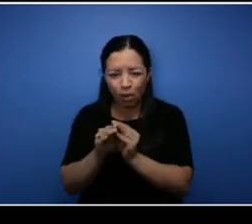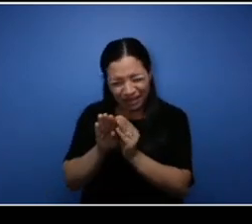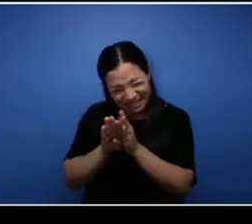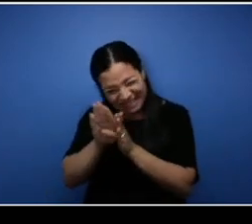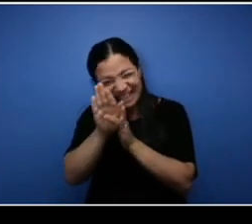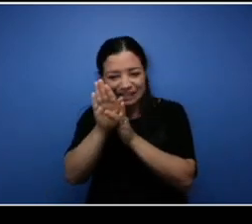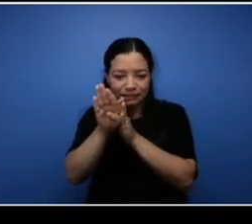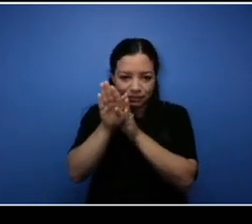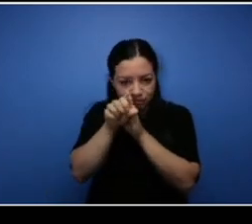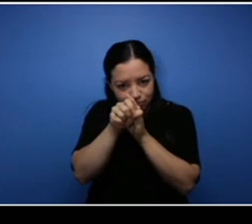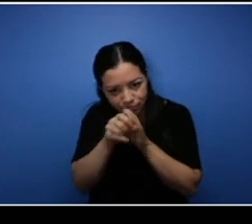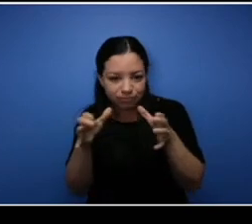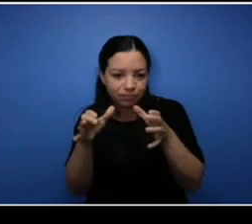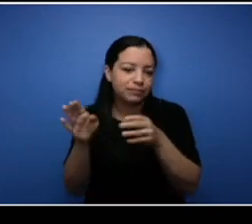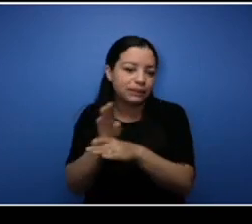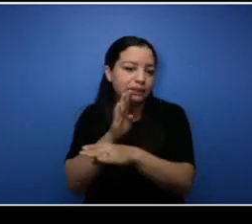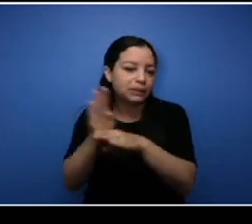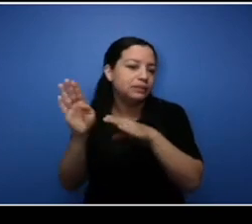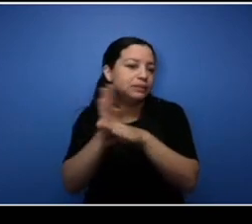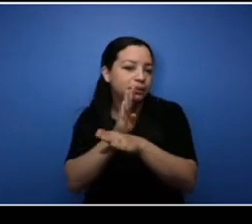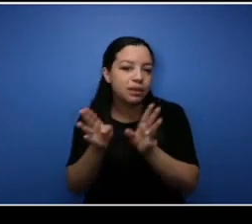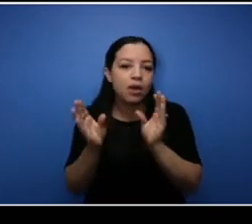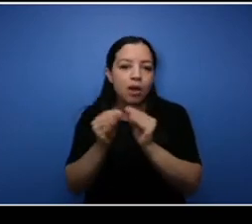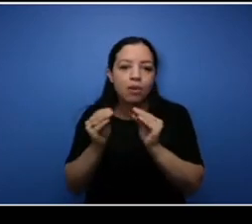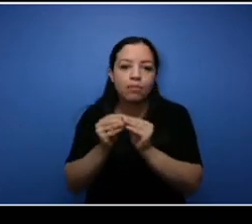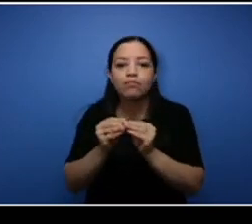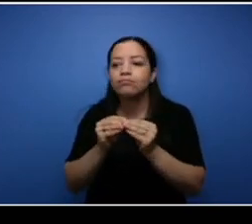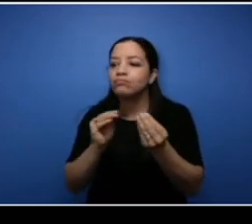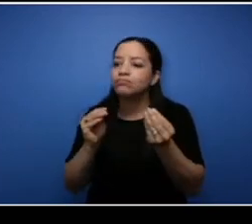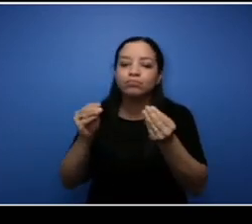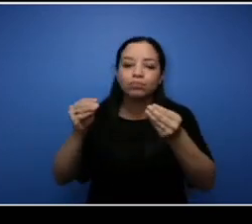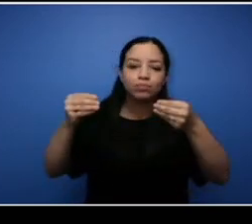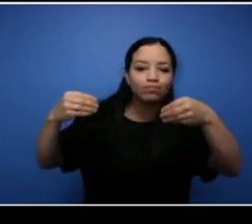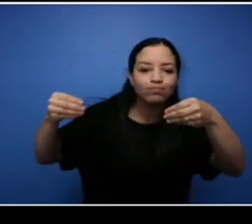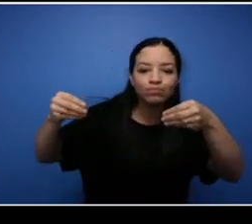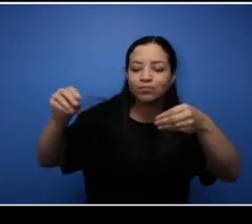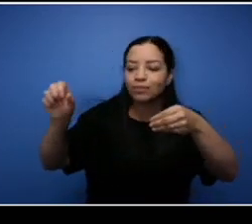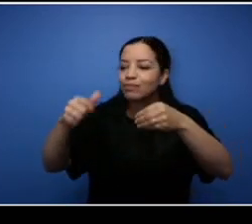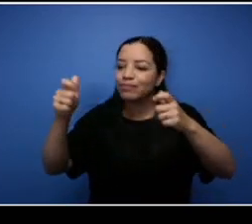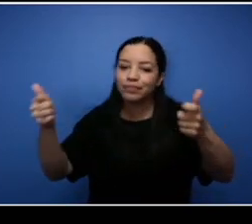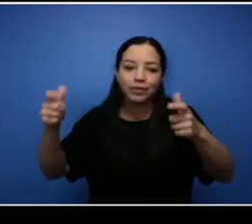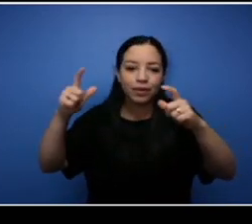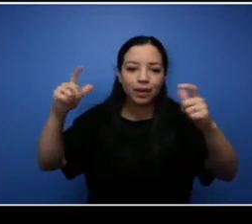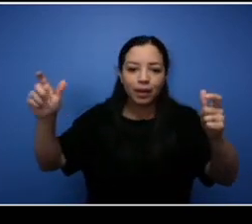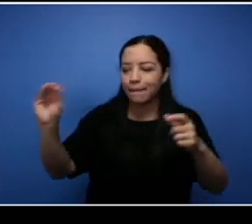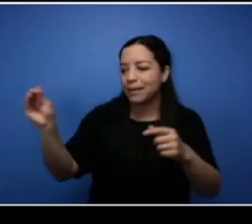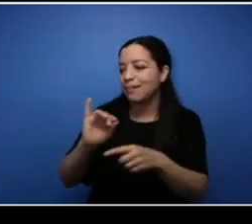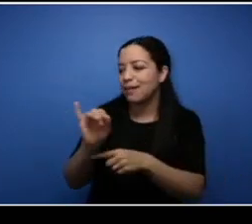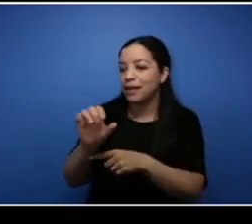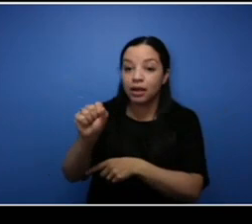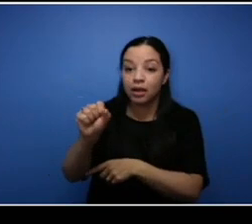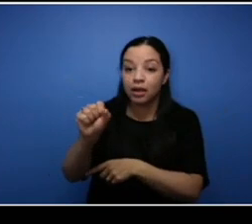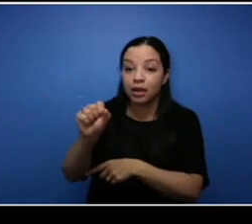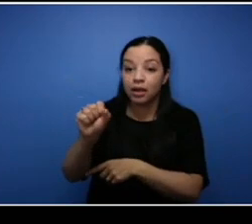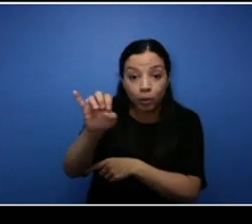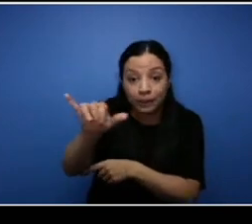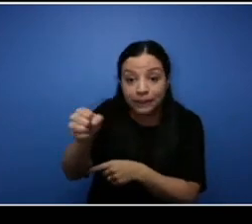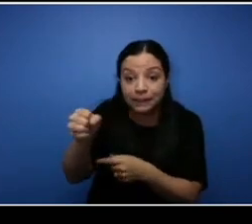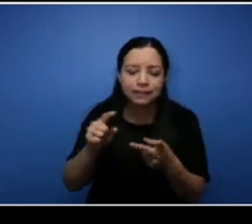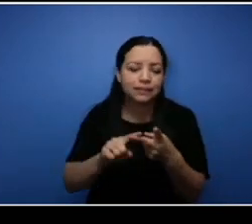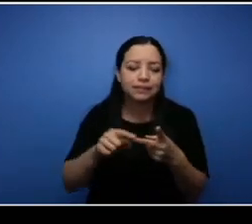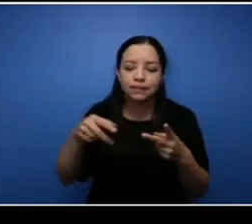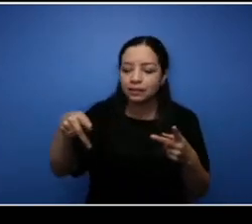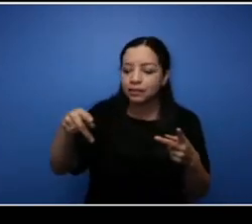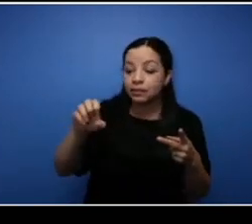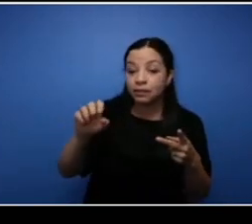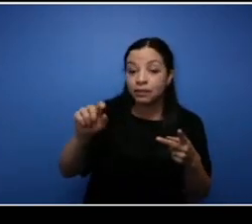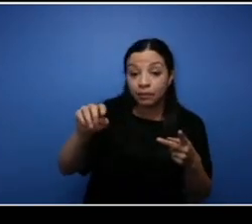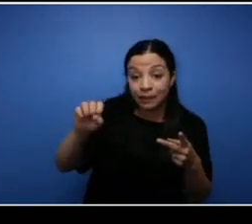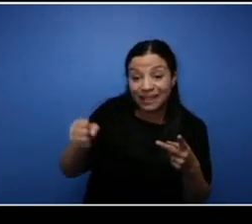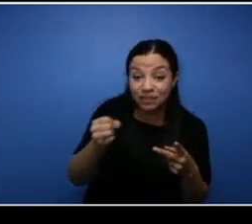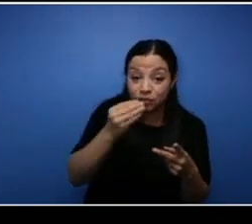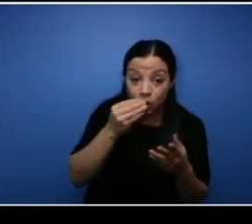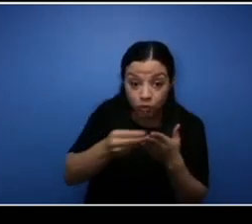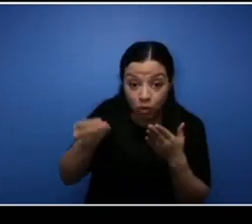venues. So larger suppliers like Sobeys, Pete's, we're trying to get in there big time because